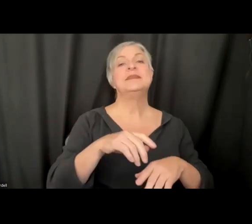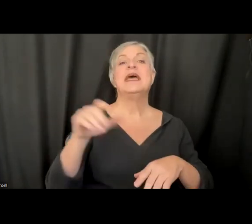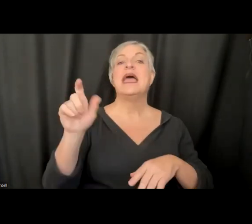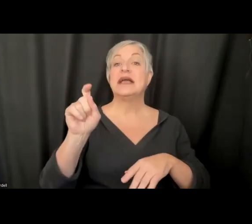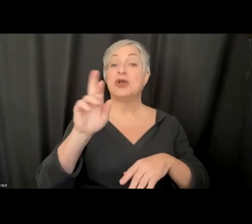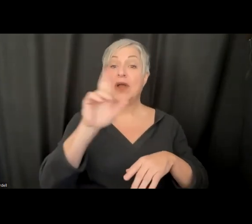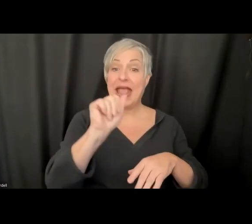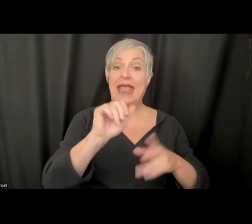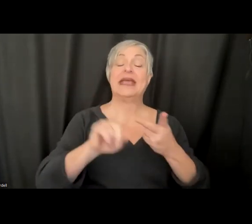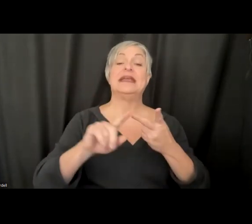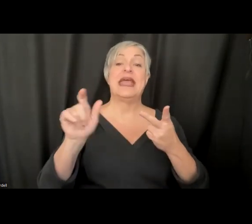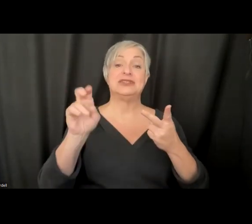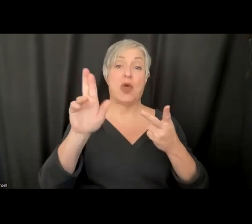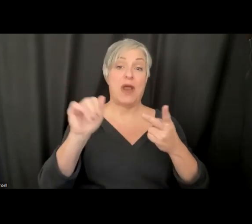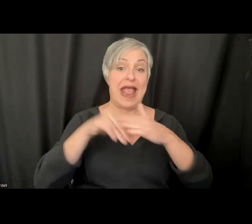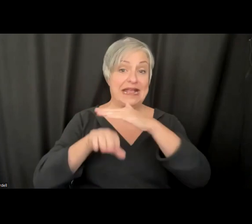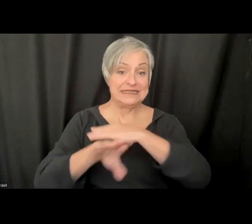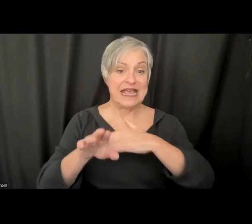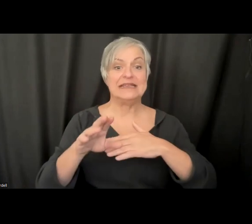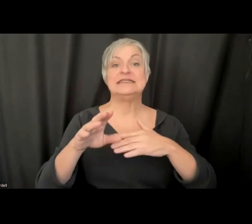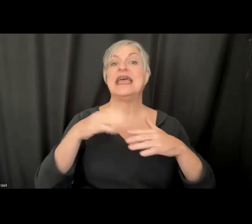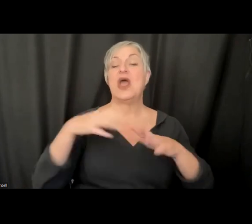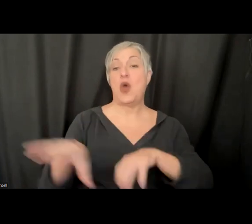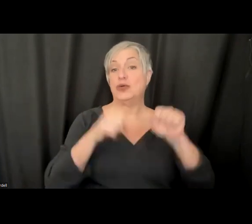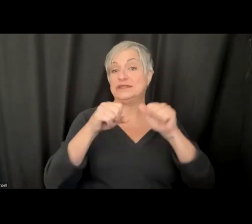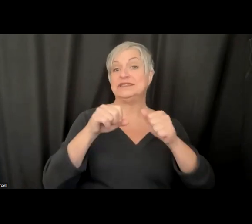first was held on audio cues, the second on haptics, and we